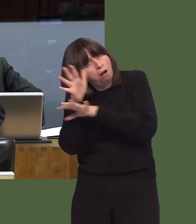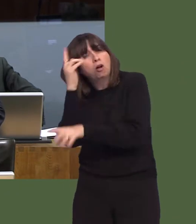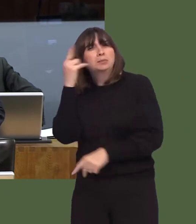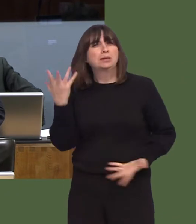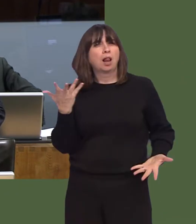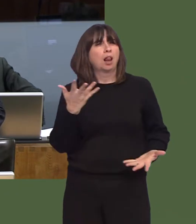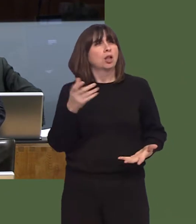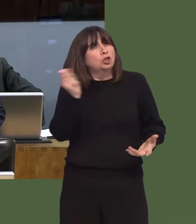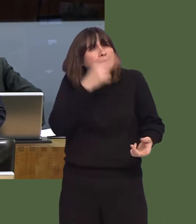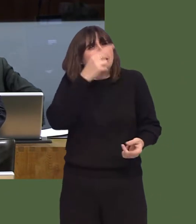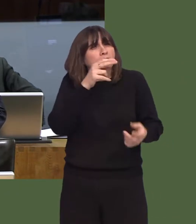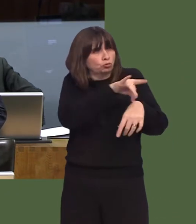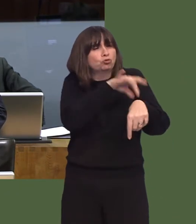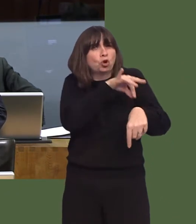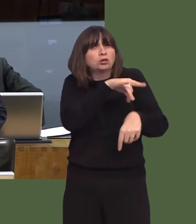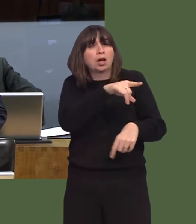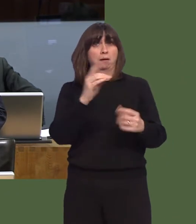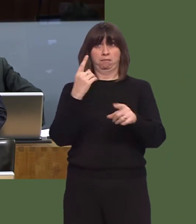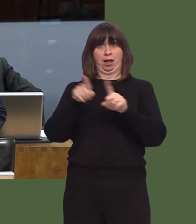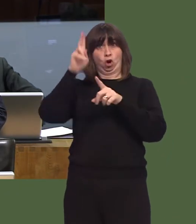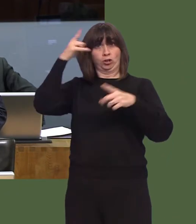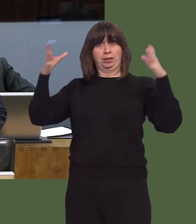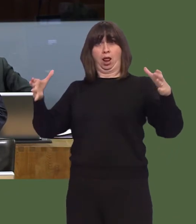obviously we are seeing a lack of bed space within our hospitals.